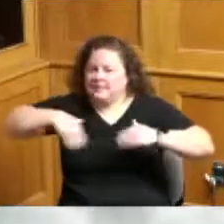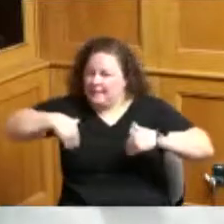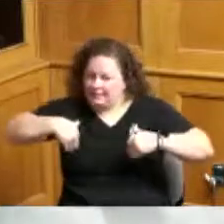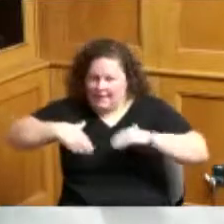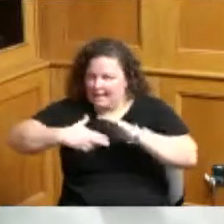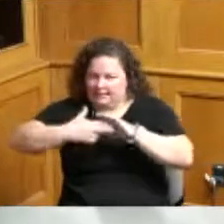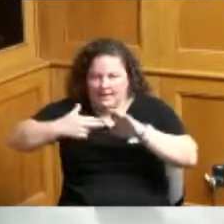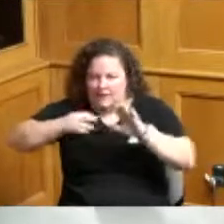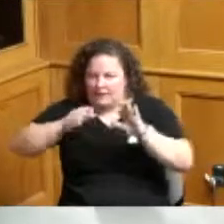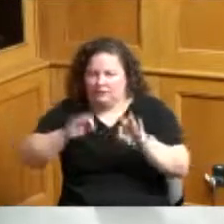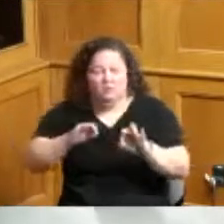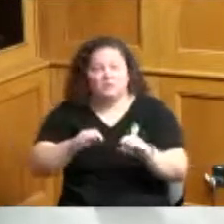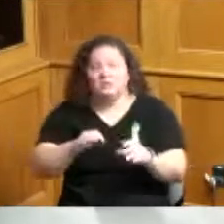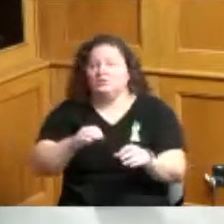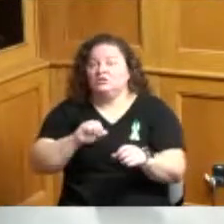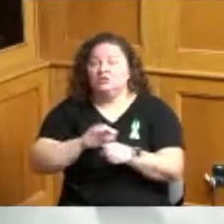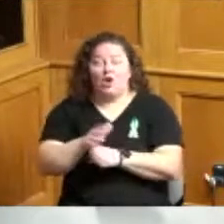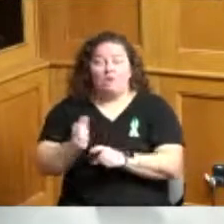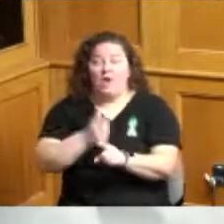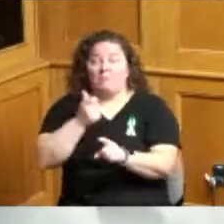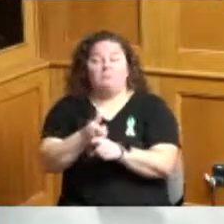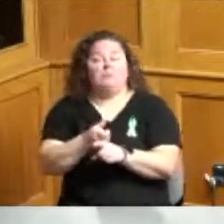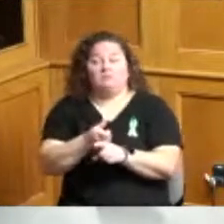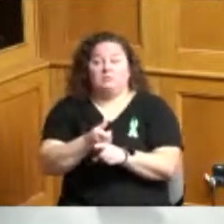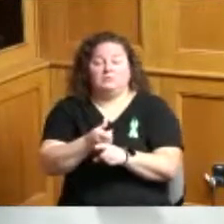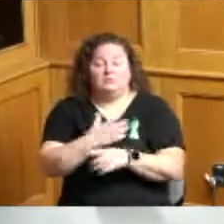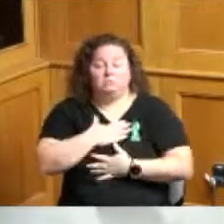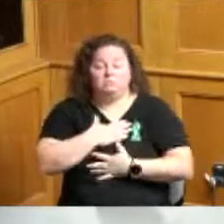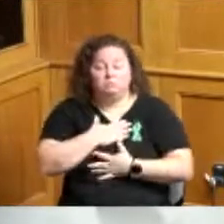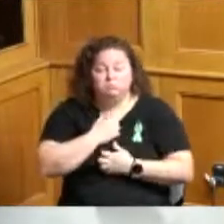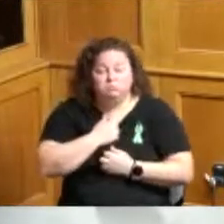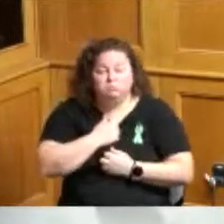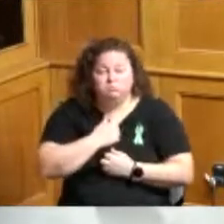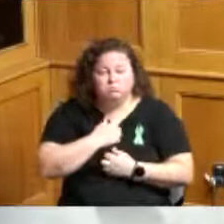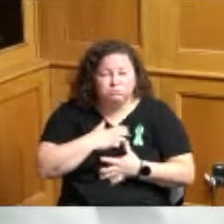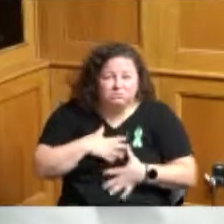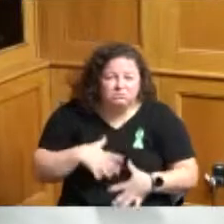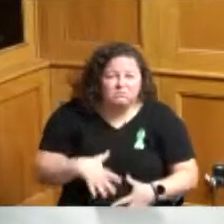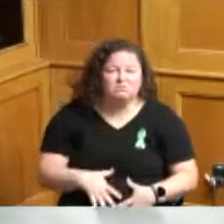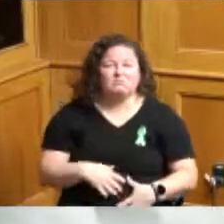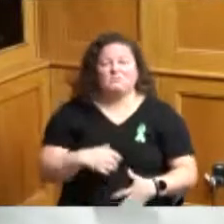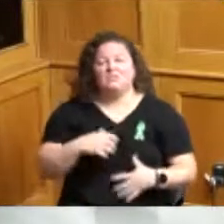coveted hit them and they had never got hit like this the grief that they're experiencing where to